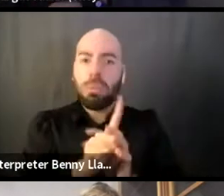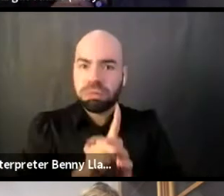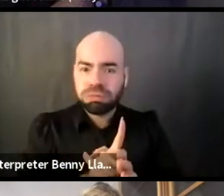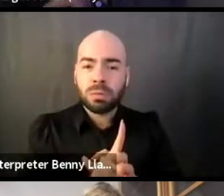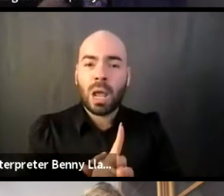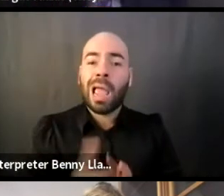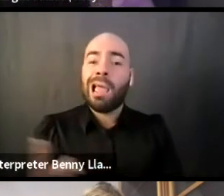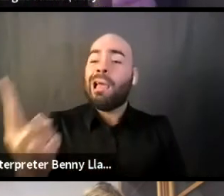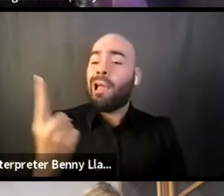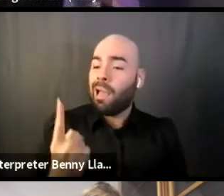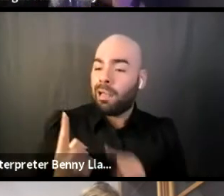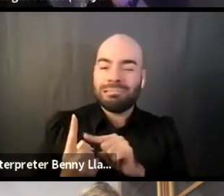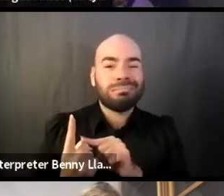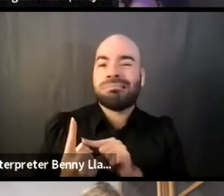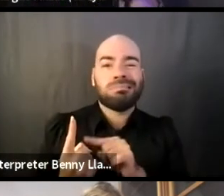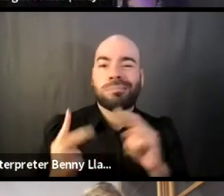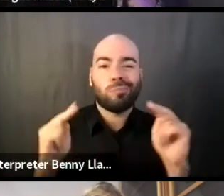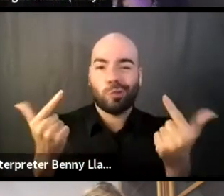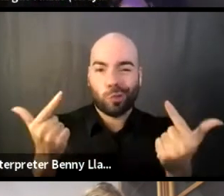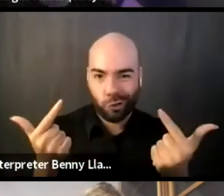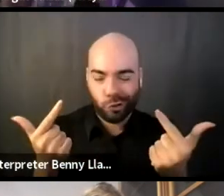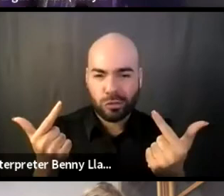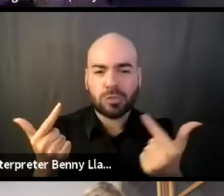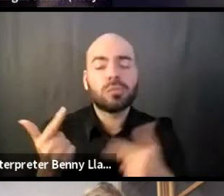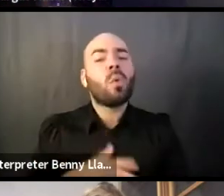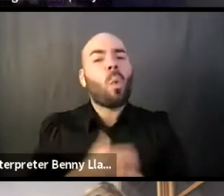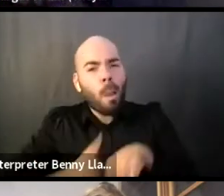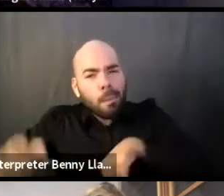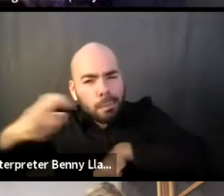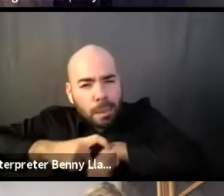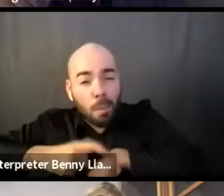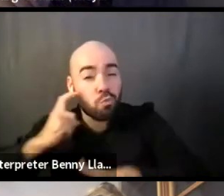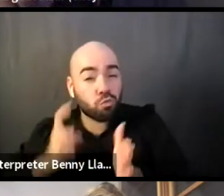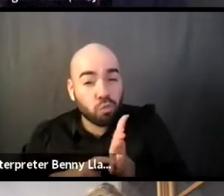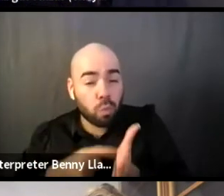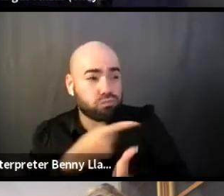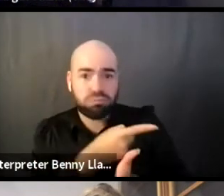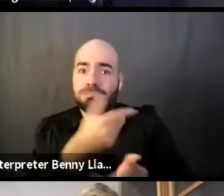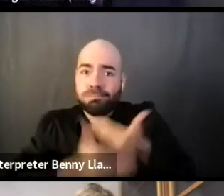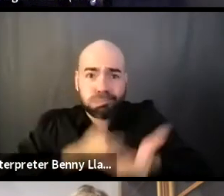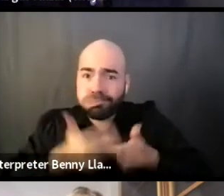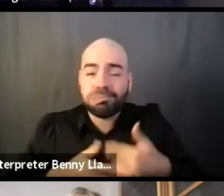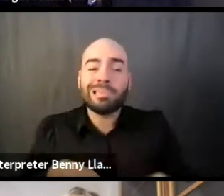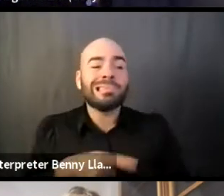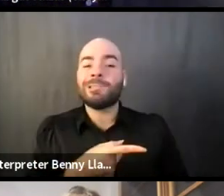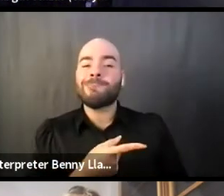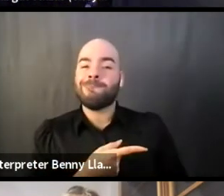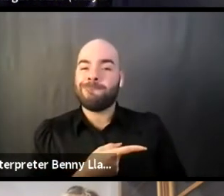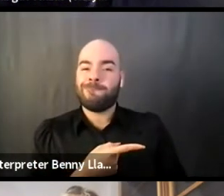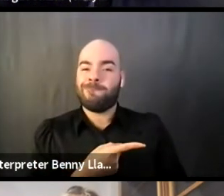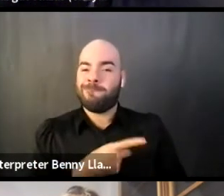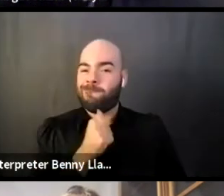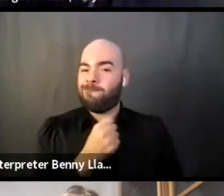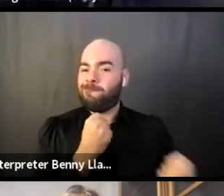or a time that you went forward even though you knew that it didn't connect with the core mission